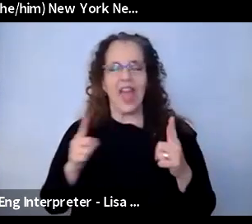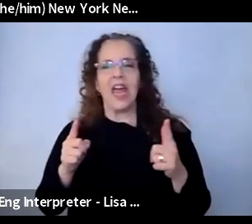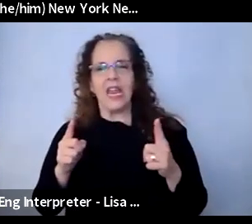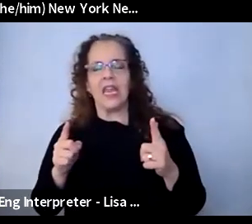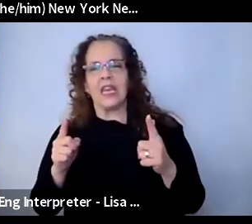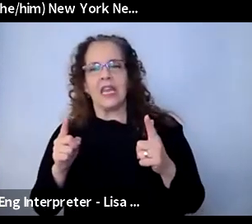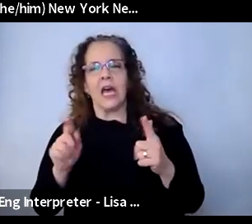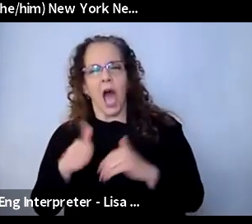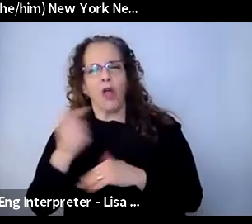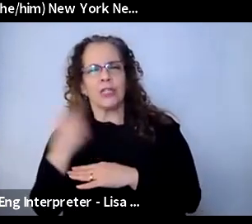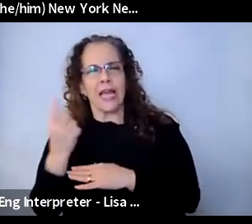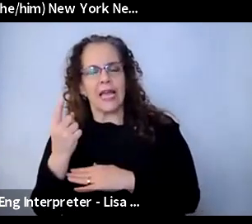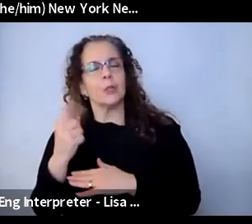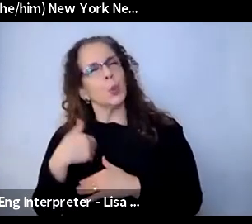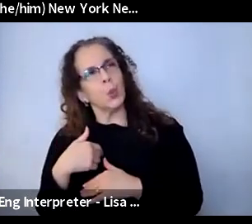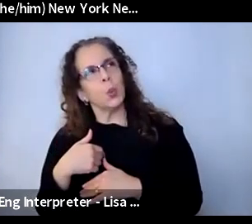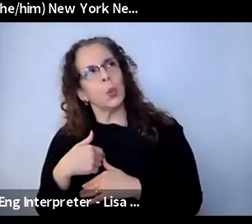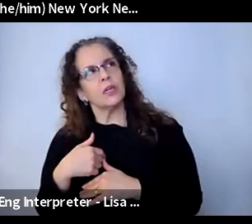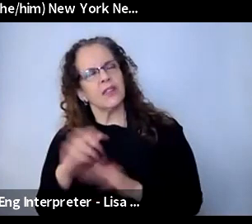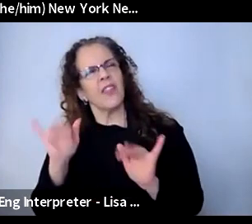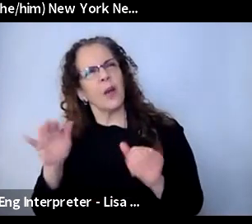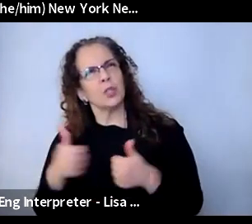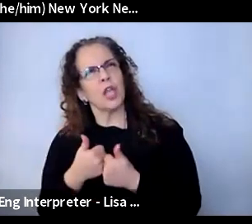going to do the next time?" And yeah, just leave room for